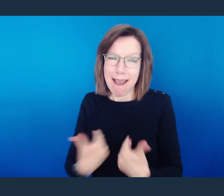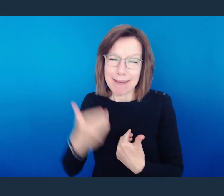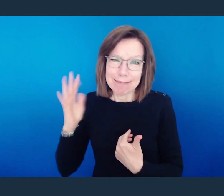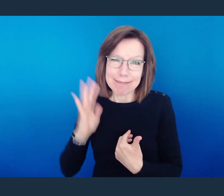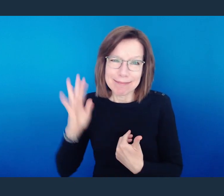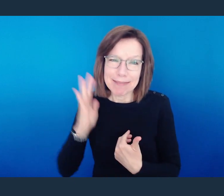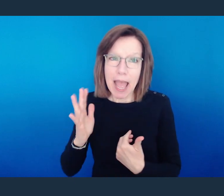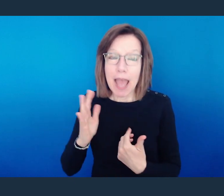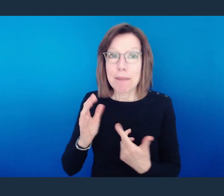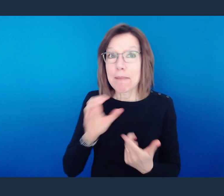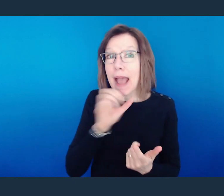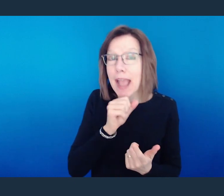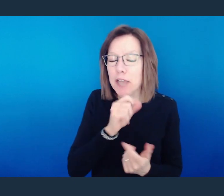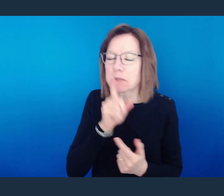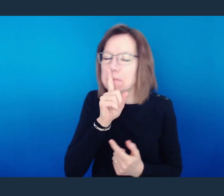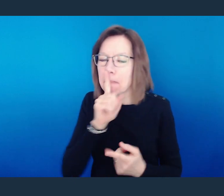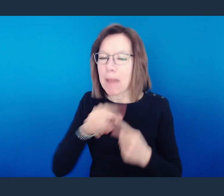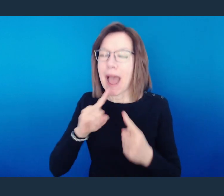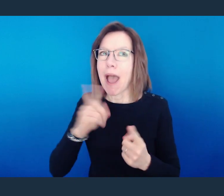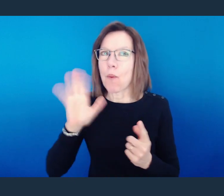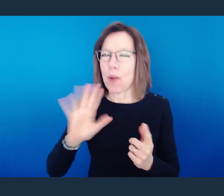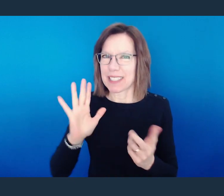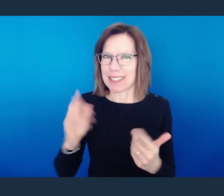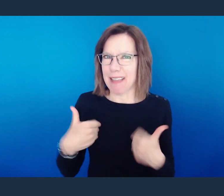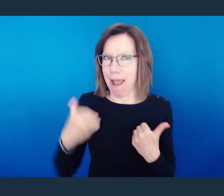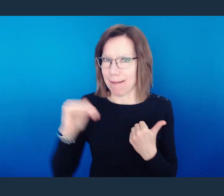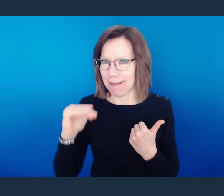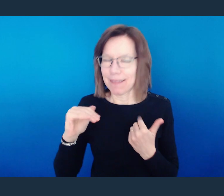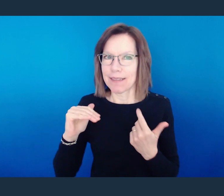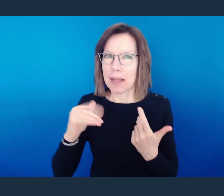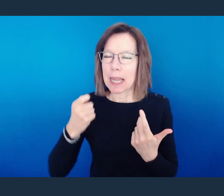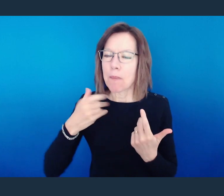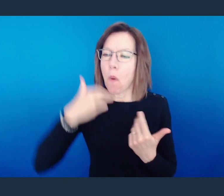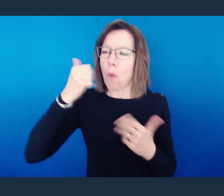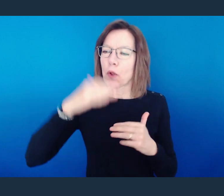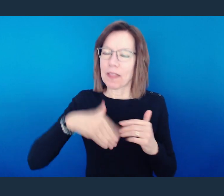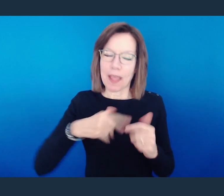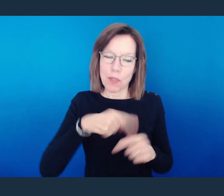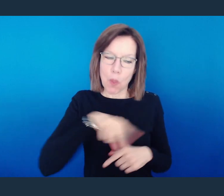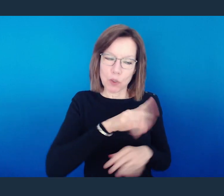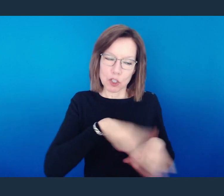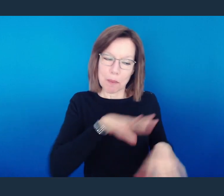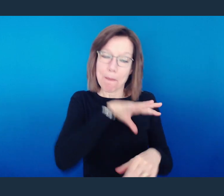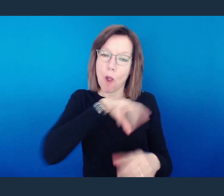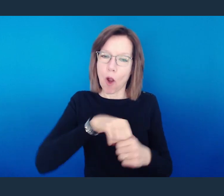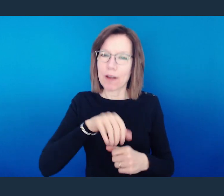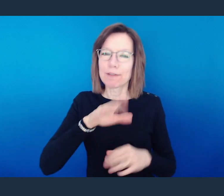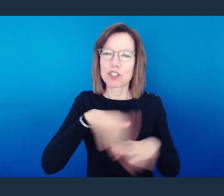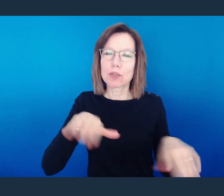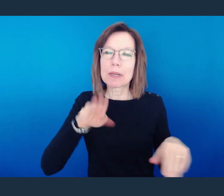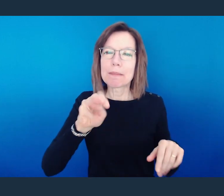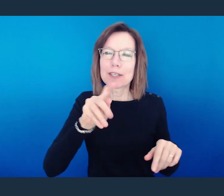We don't say how little, but I was little. I was a little bit older than a lot of the kids in children's ministry now.